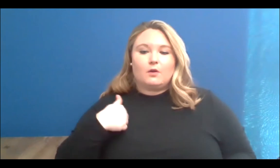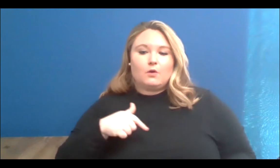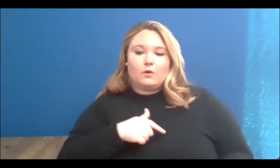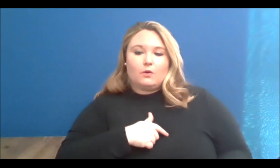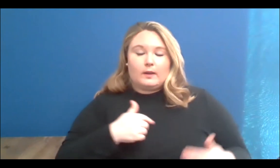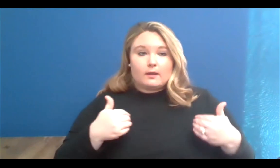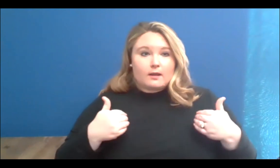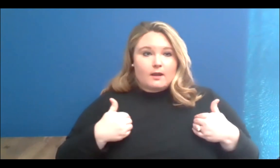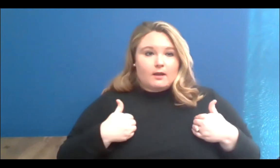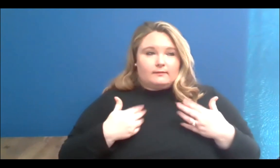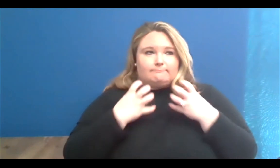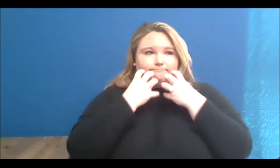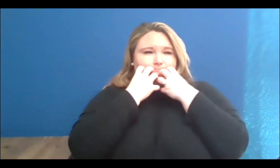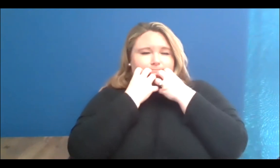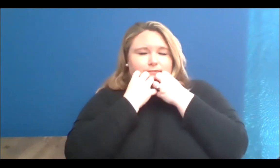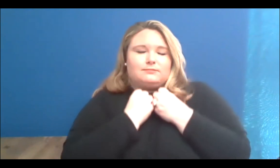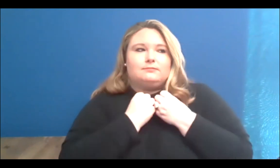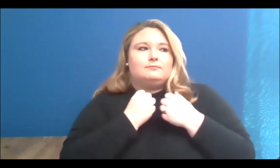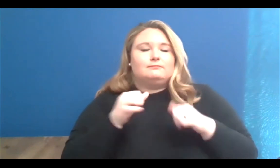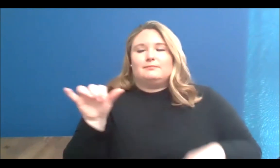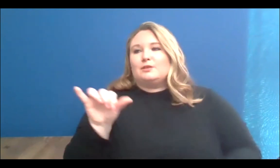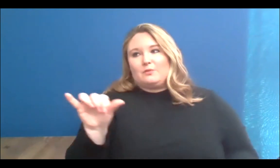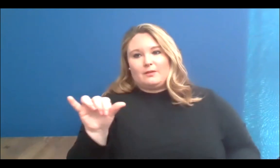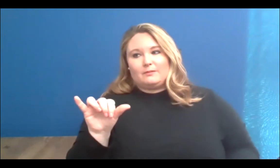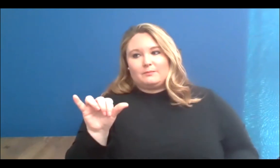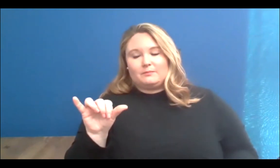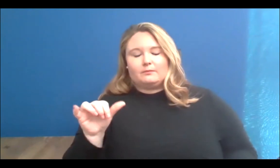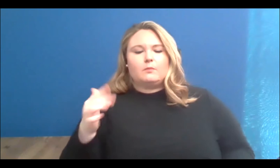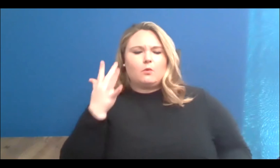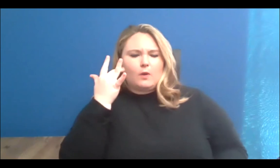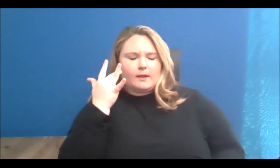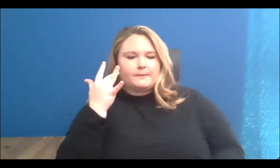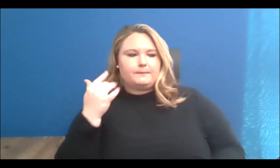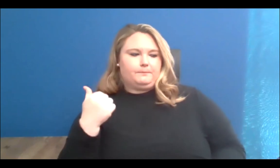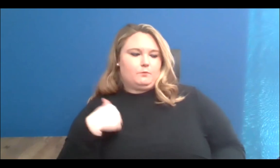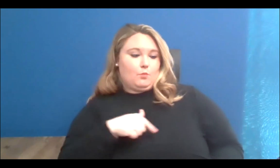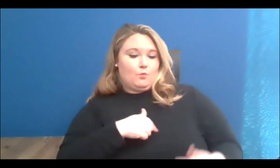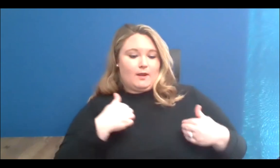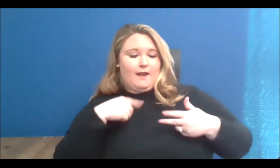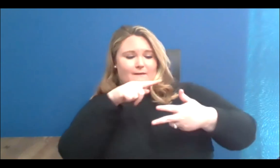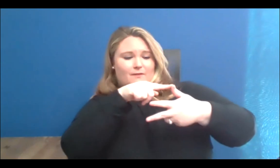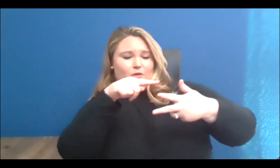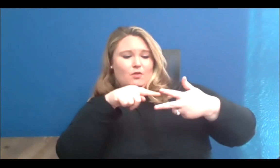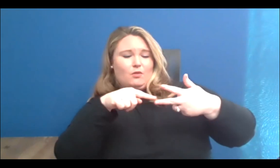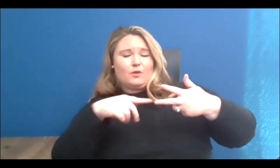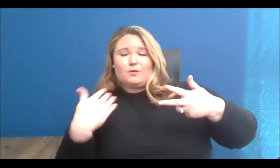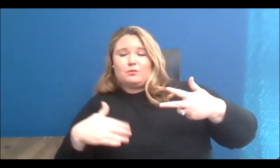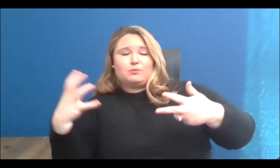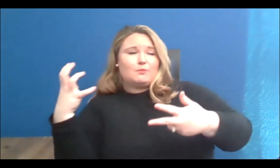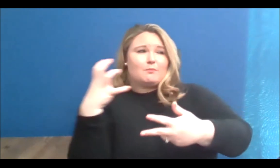gratitude as well, because we have three very powerful— the energy that they have